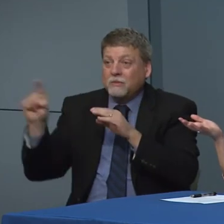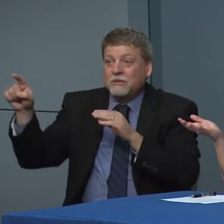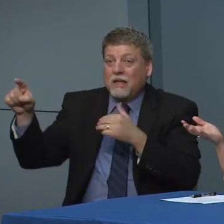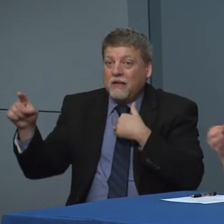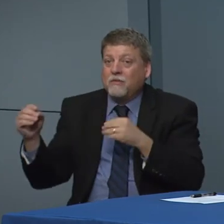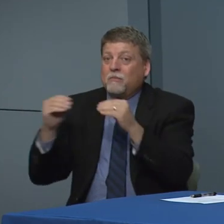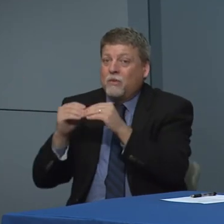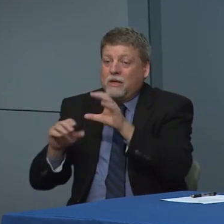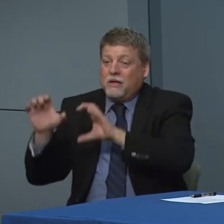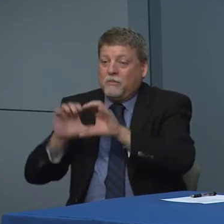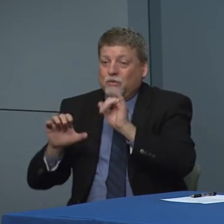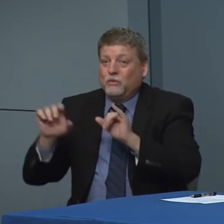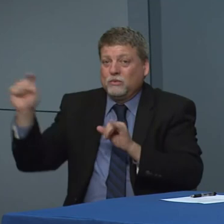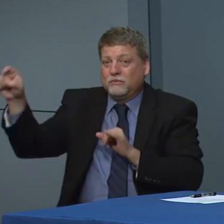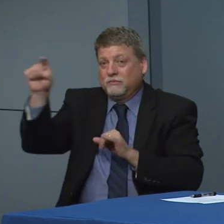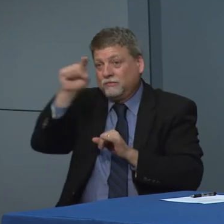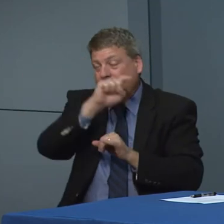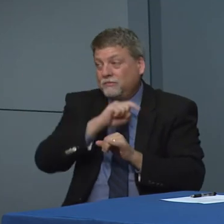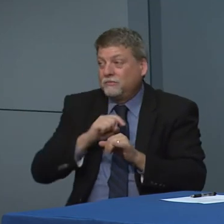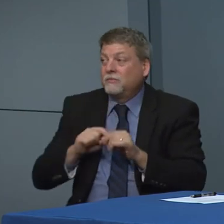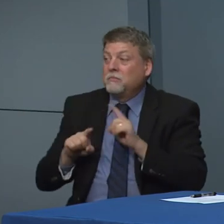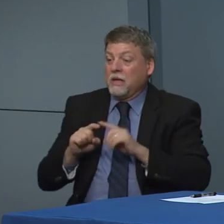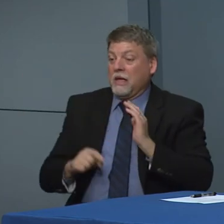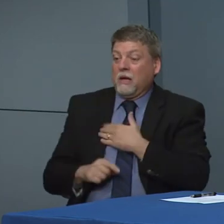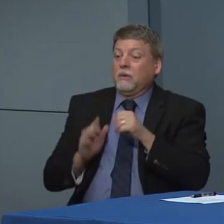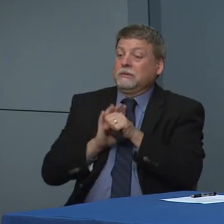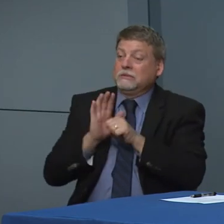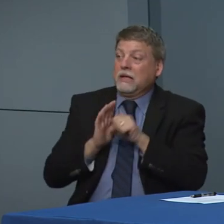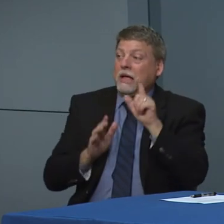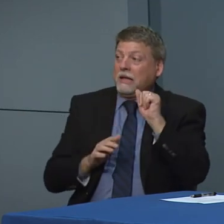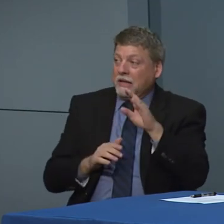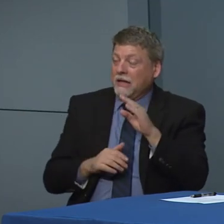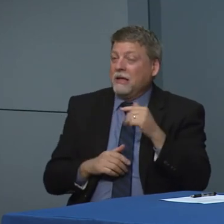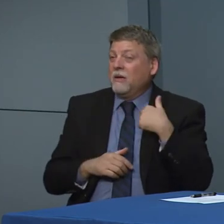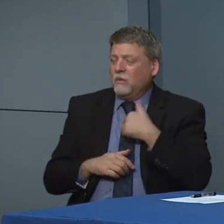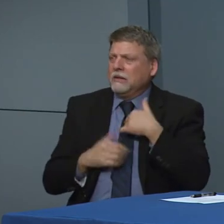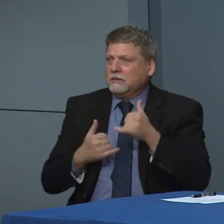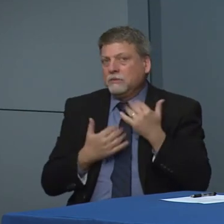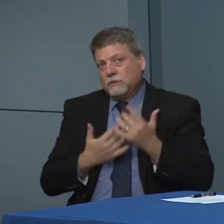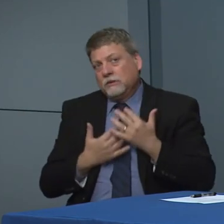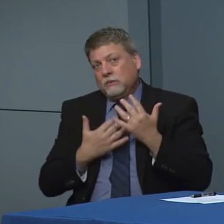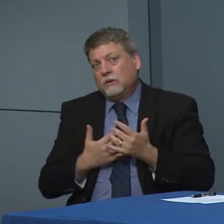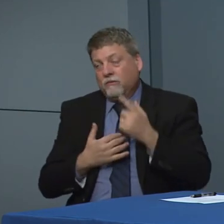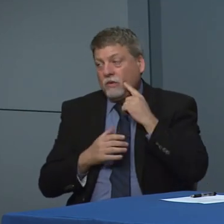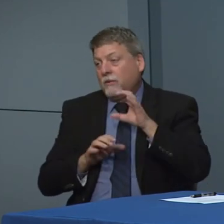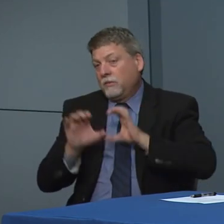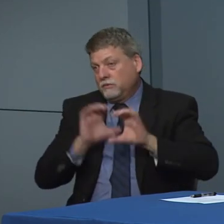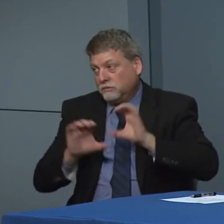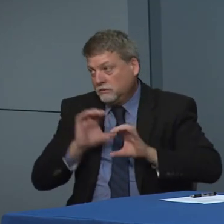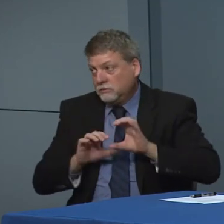other private labs are increasing their capacity. We still at the state lab do have a supply chain issue we